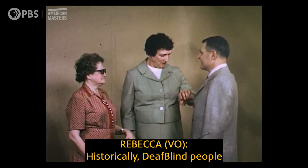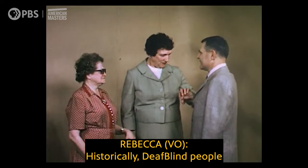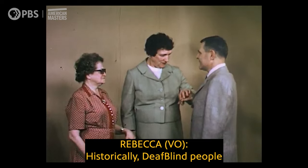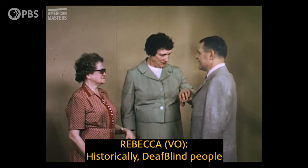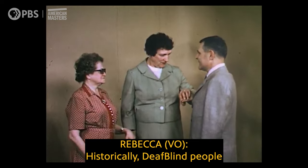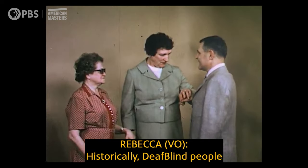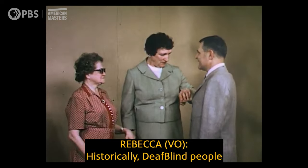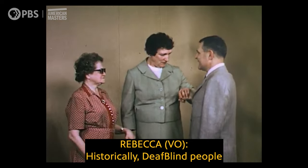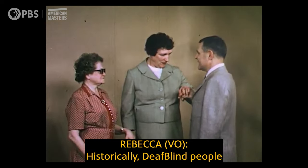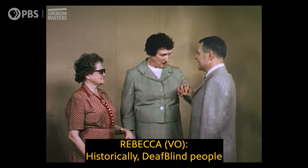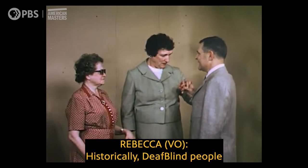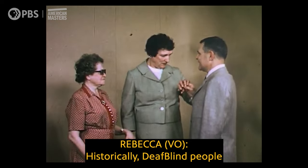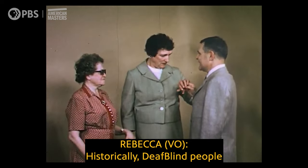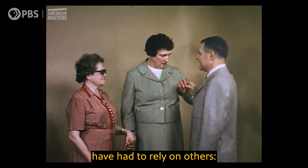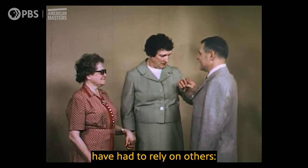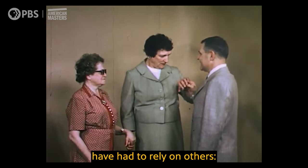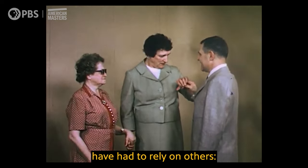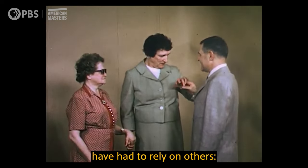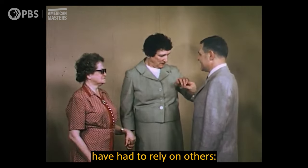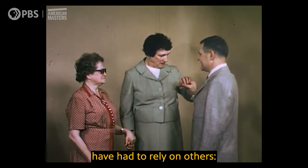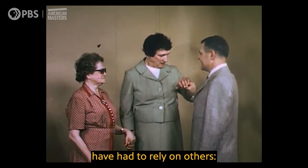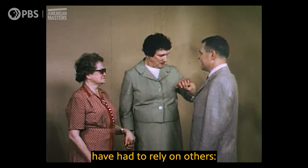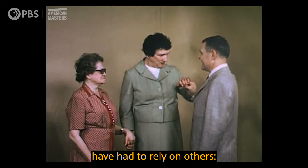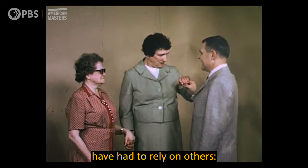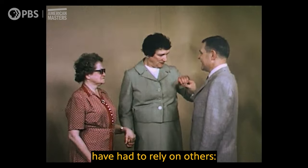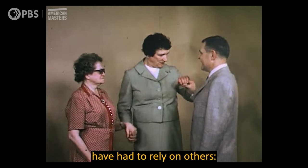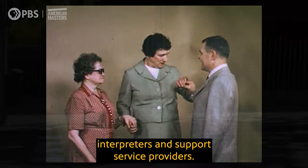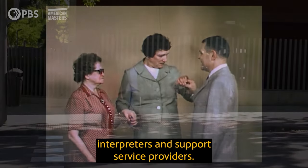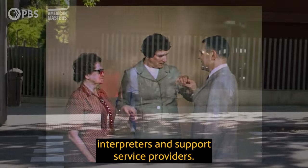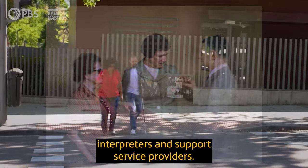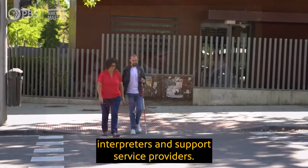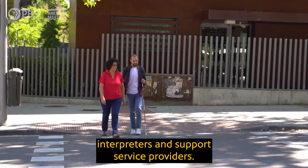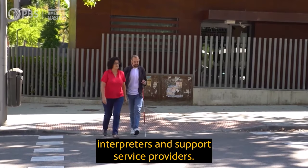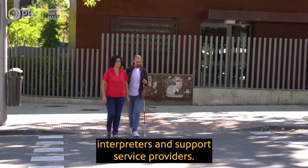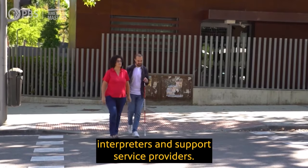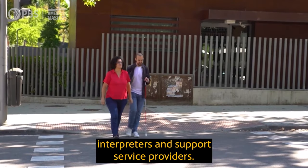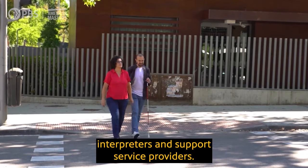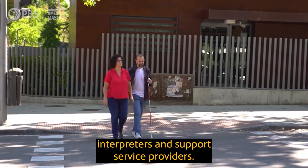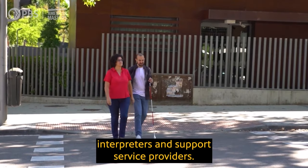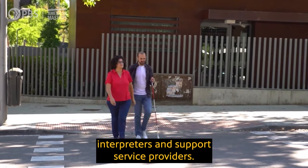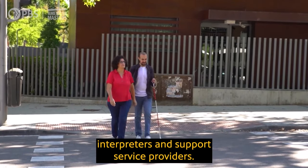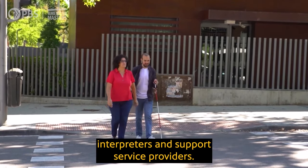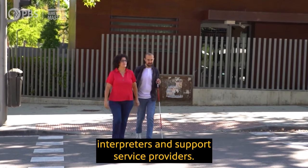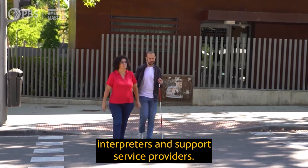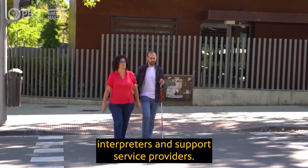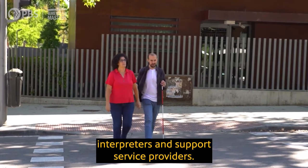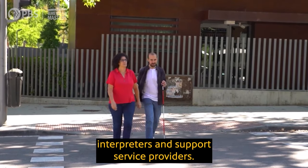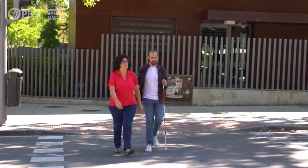REBECCA (VO): Historically, DeafBlind people have had to rely on others: interpreters and support service providers.